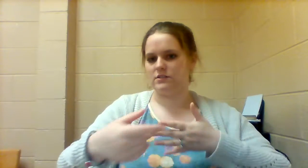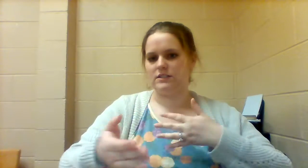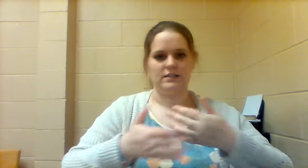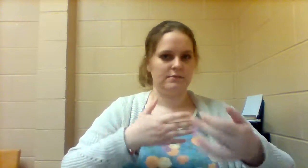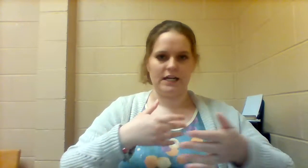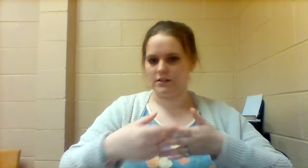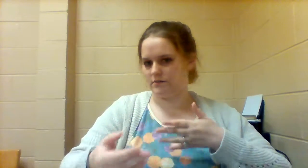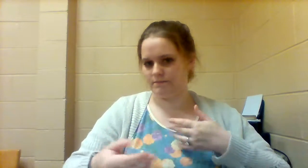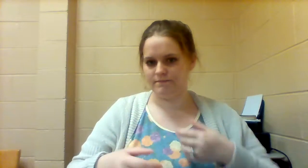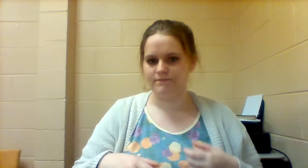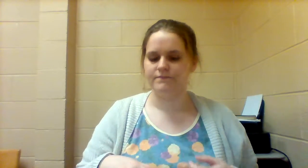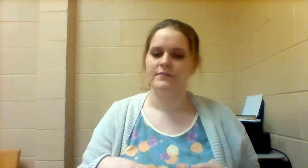IT DOESN'T MATTER